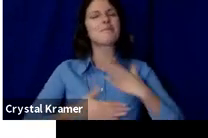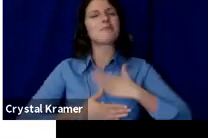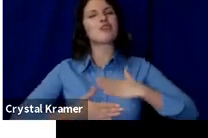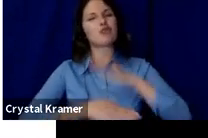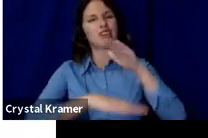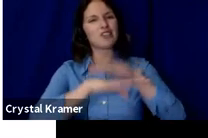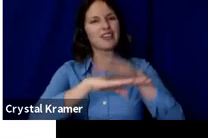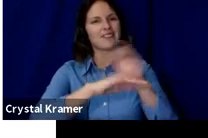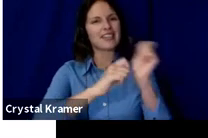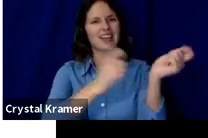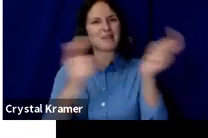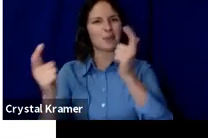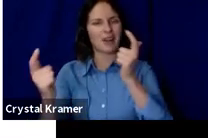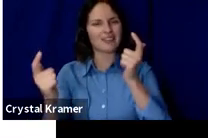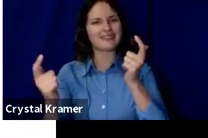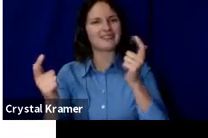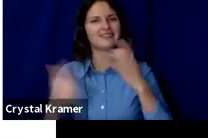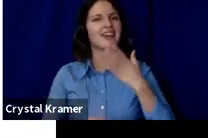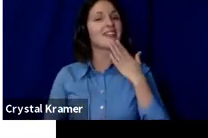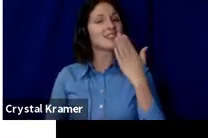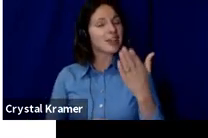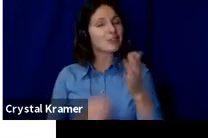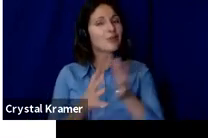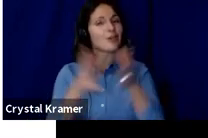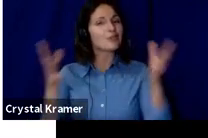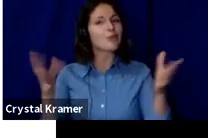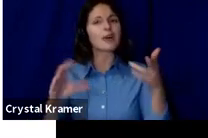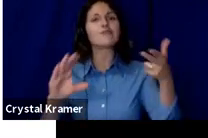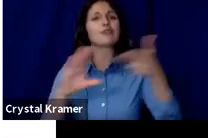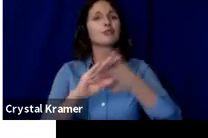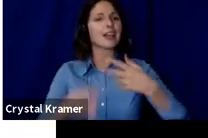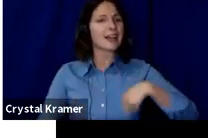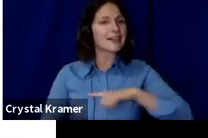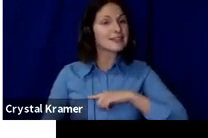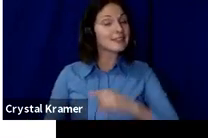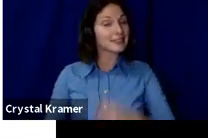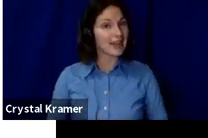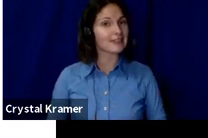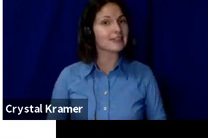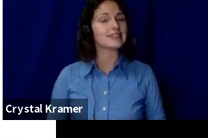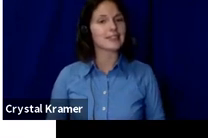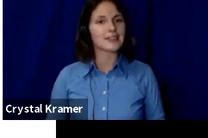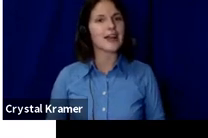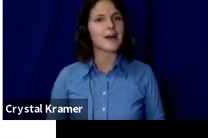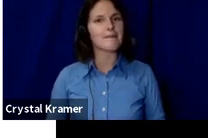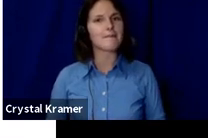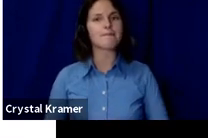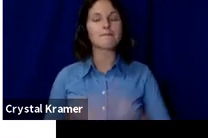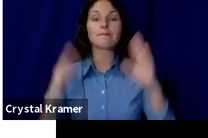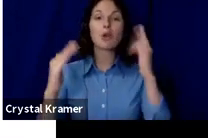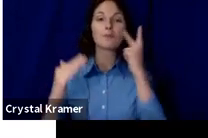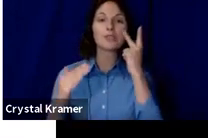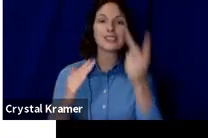Thank you all so much for joining us and I hope to see you again at our next webinar soon.